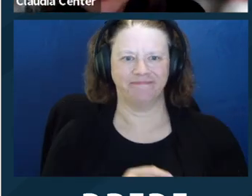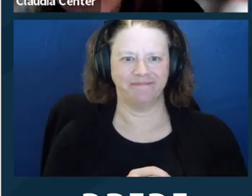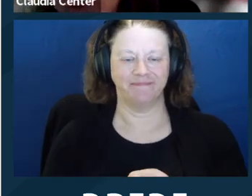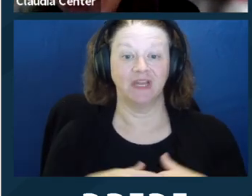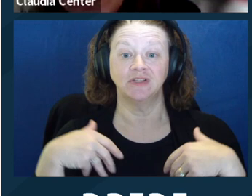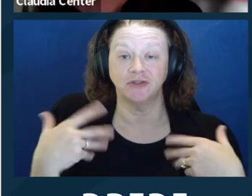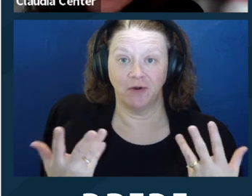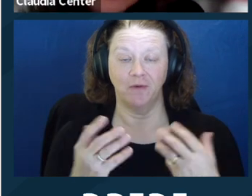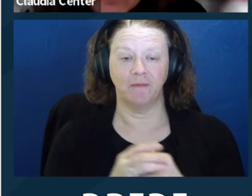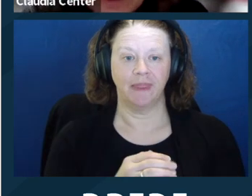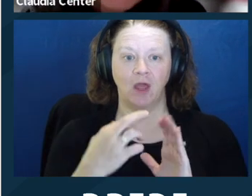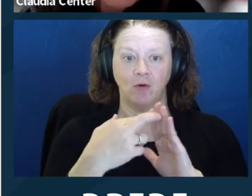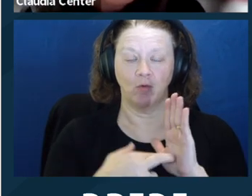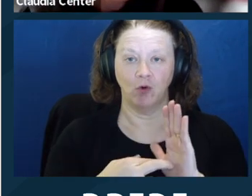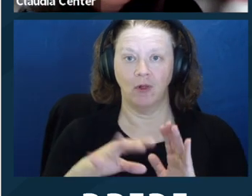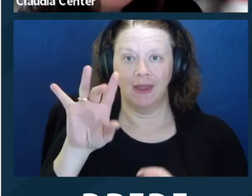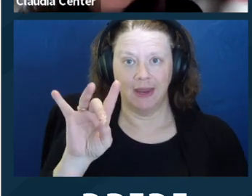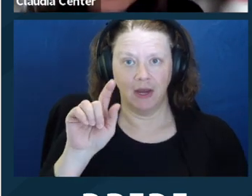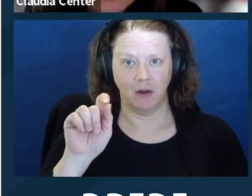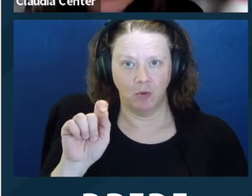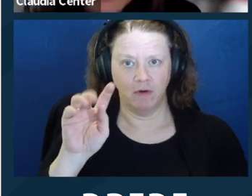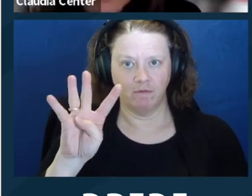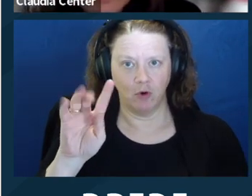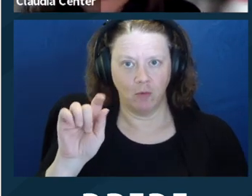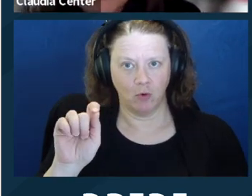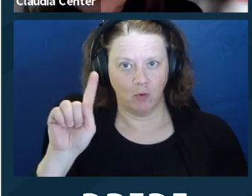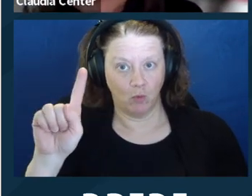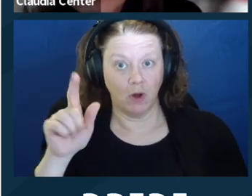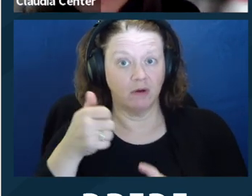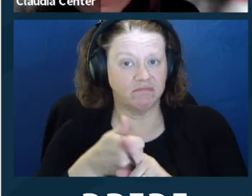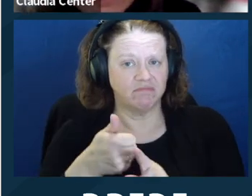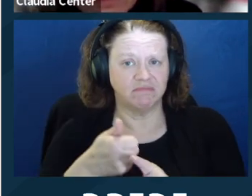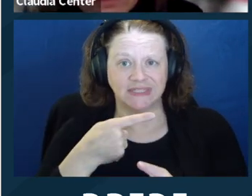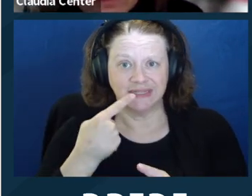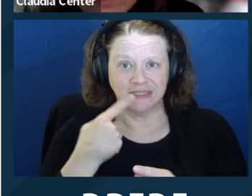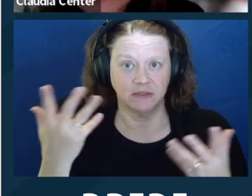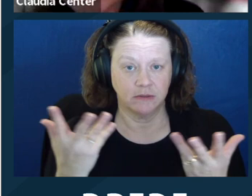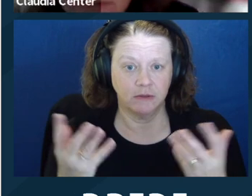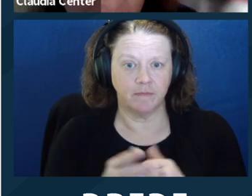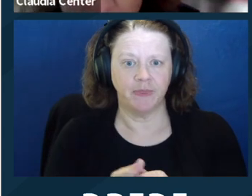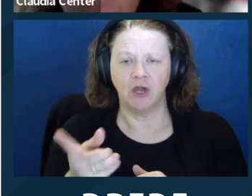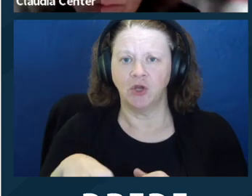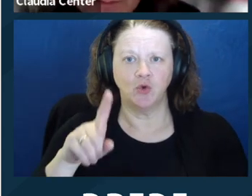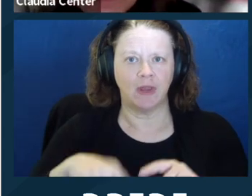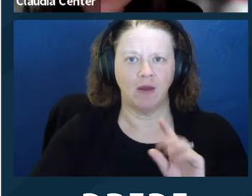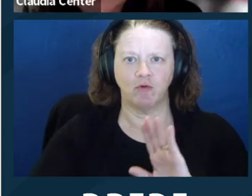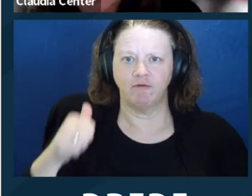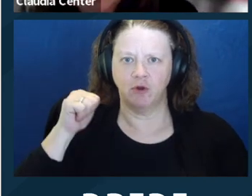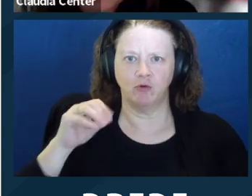refuse to represent or terminate representation using unlawful discrimination against people